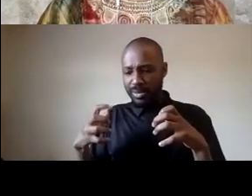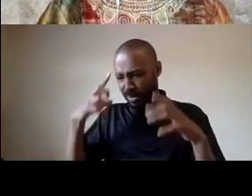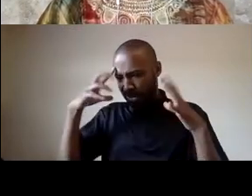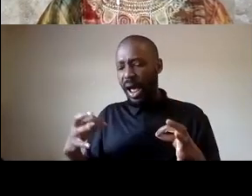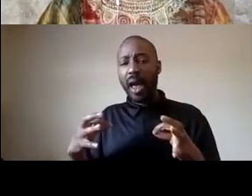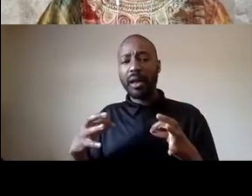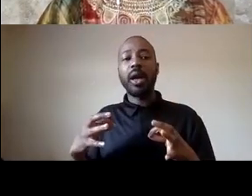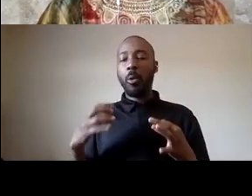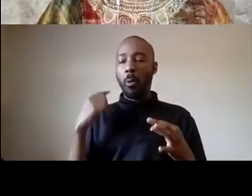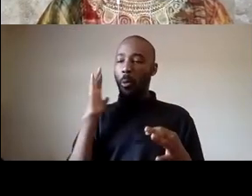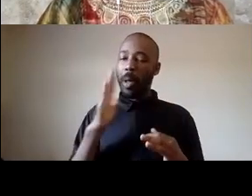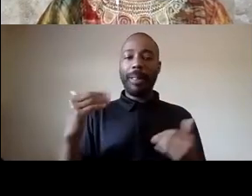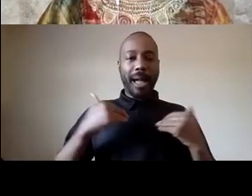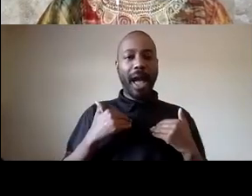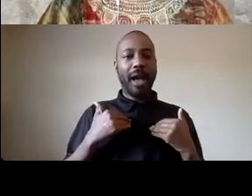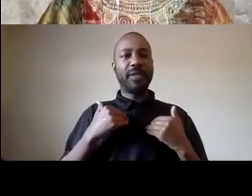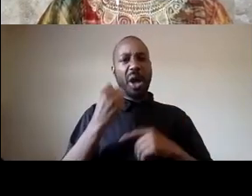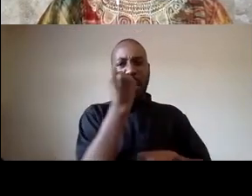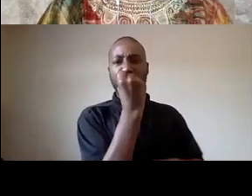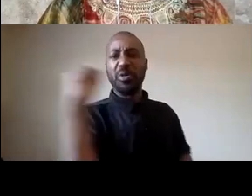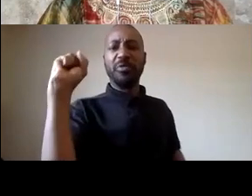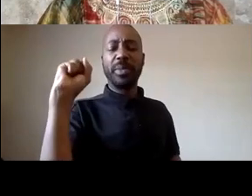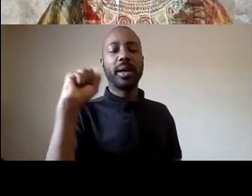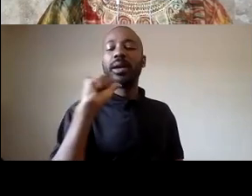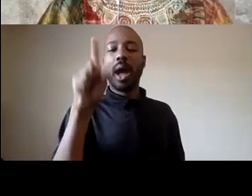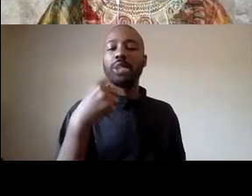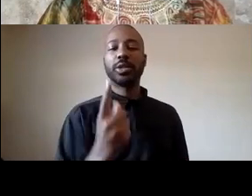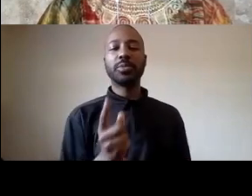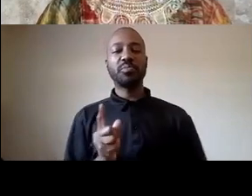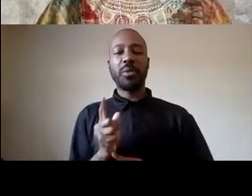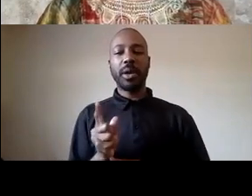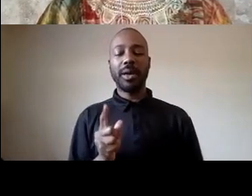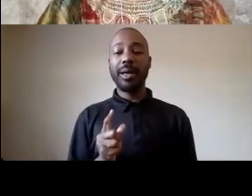and that was the moment that black lives matter was birthed we didn't know and i